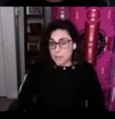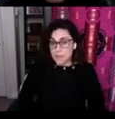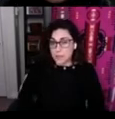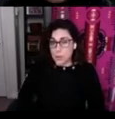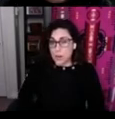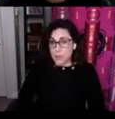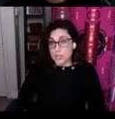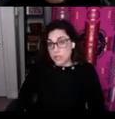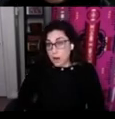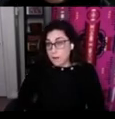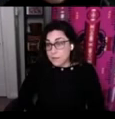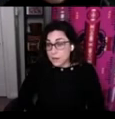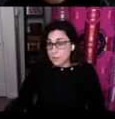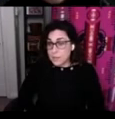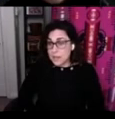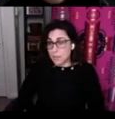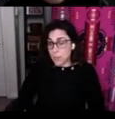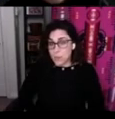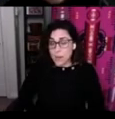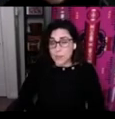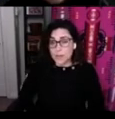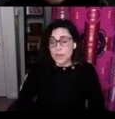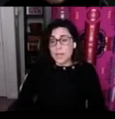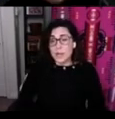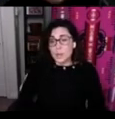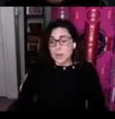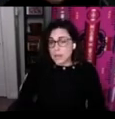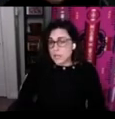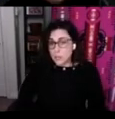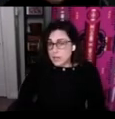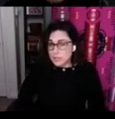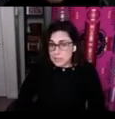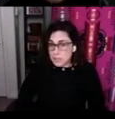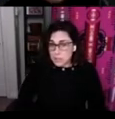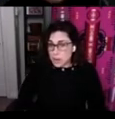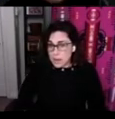the program really took off here and became quite popular but mentor apprentice is being tried out